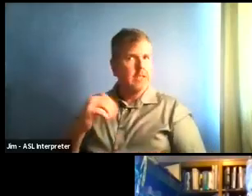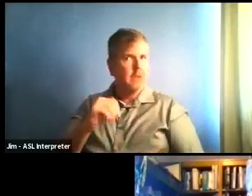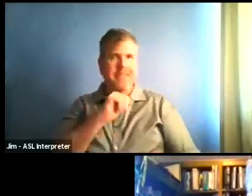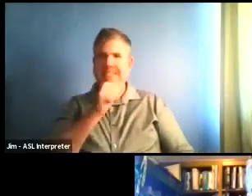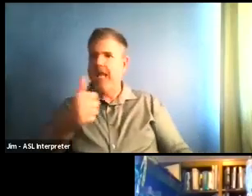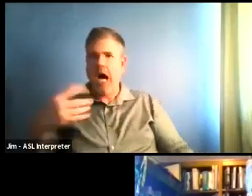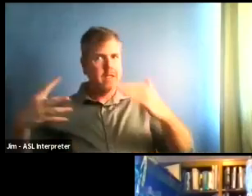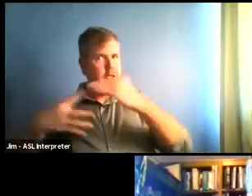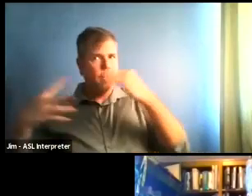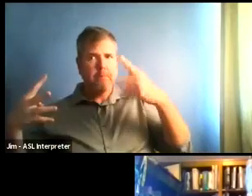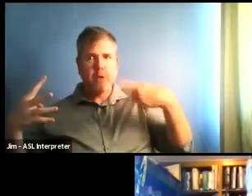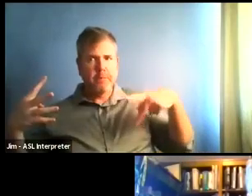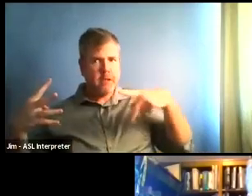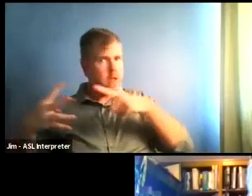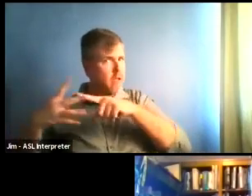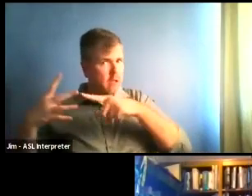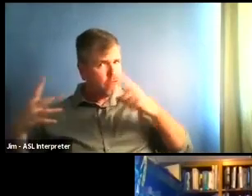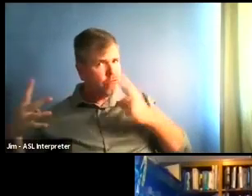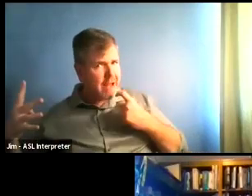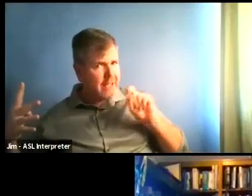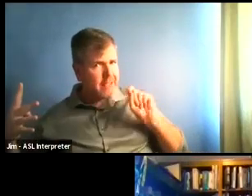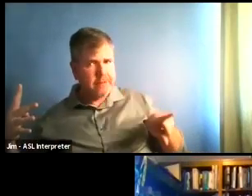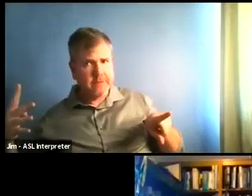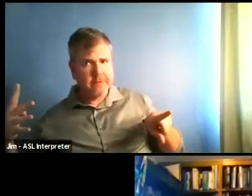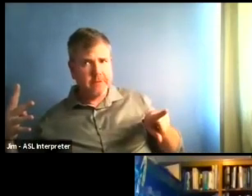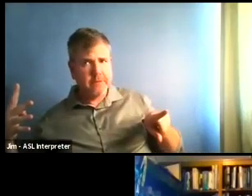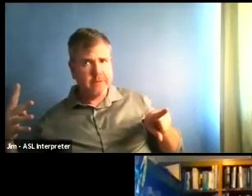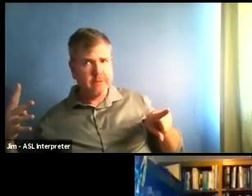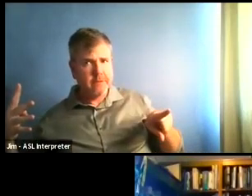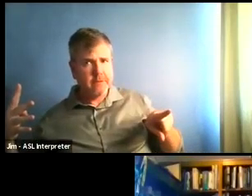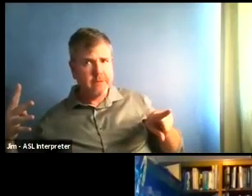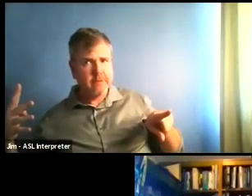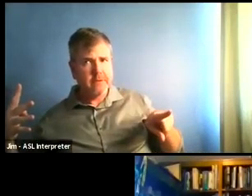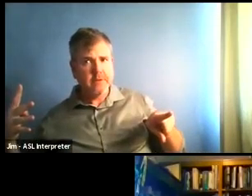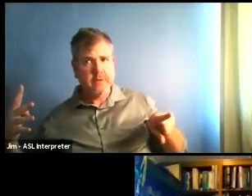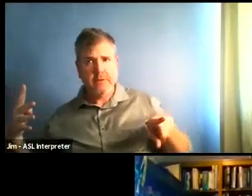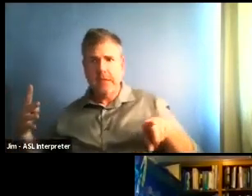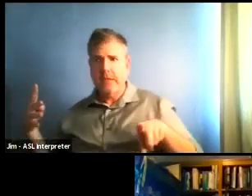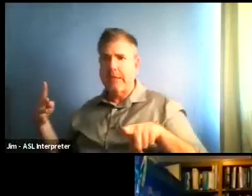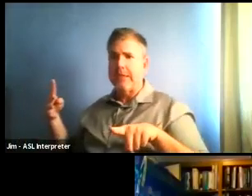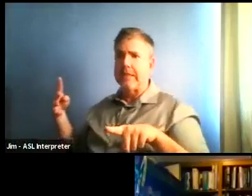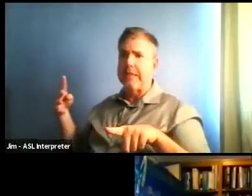The. What is it? I wouldn't want to tell you the wrong thing this time, Martin, so I think we